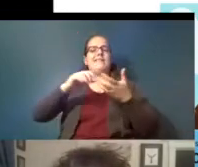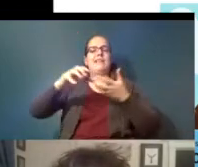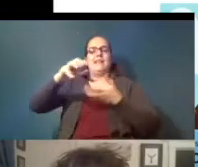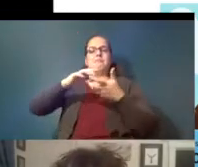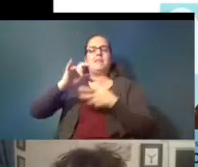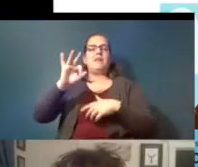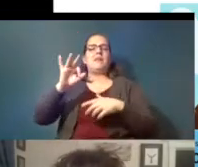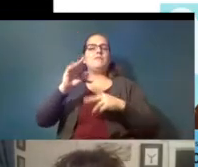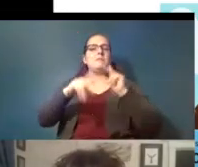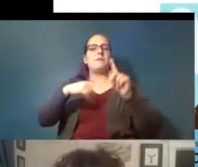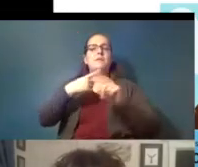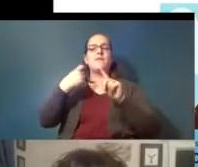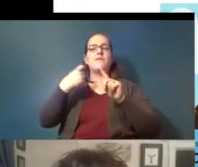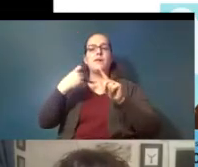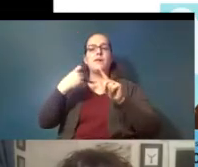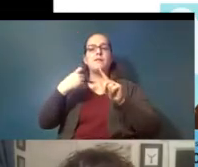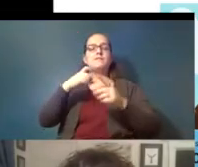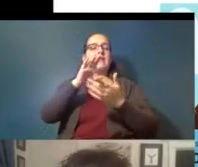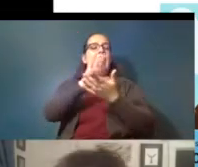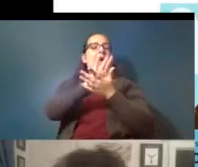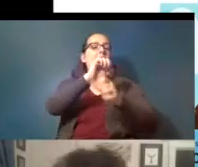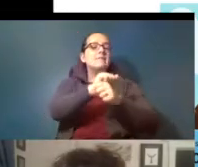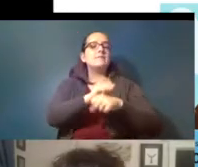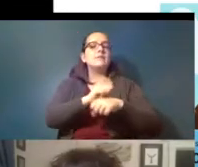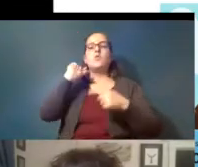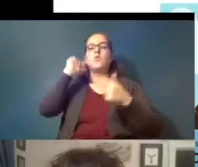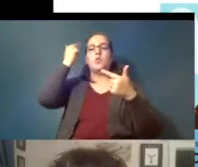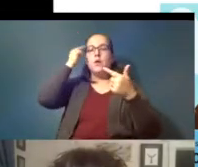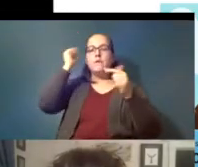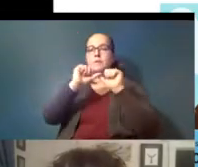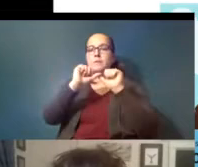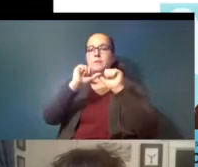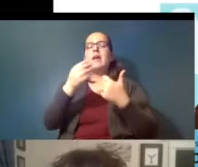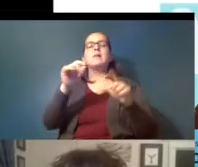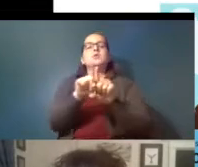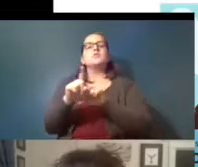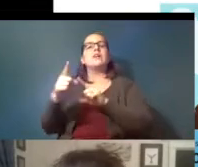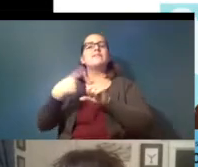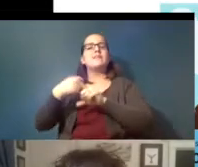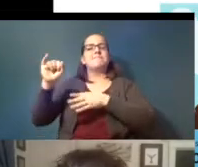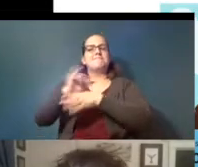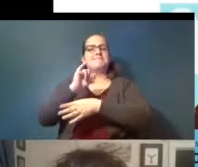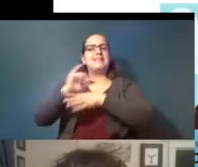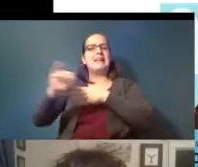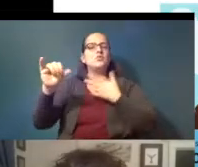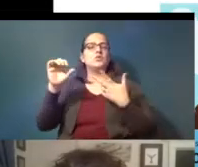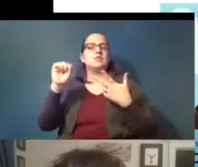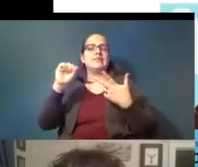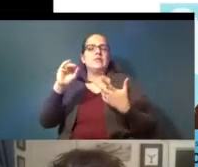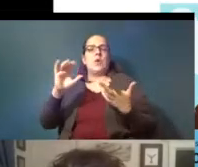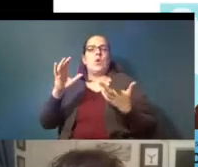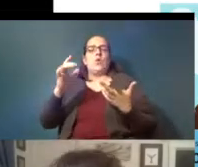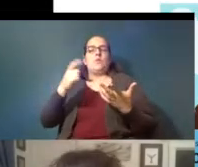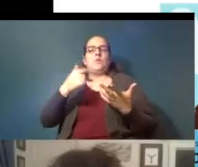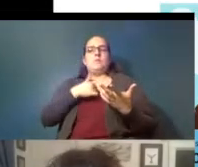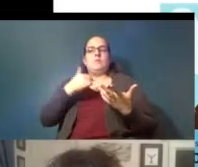people from academia from government agencies and also from industry and so we have a microplastics